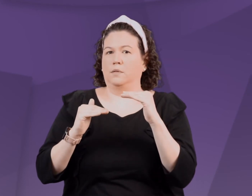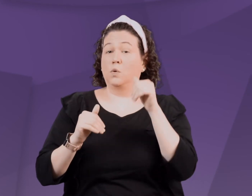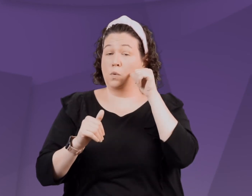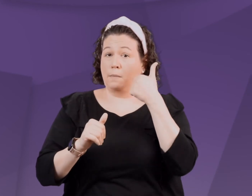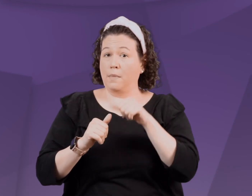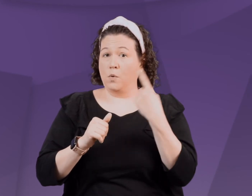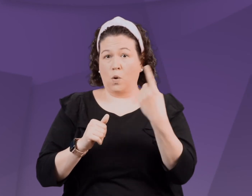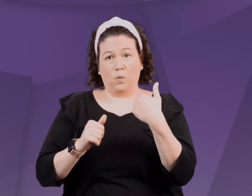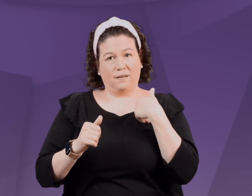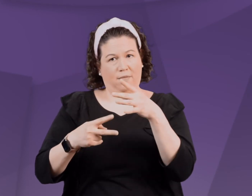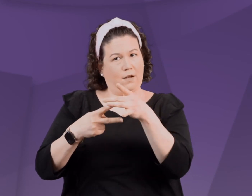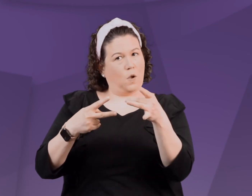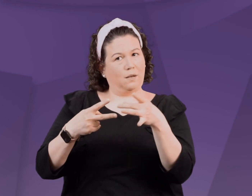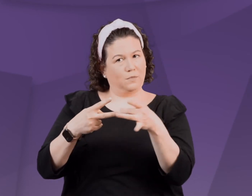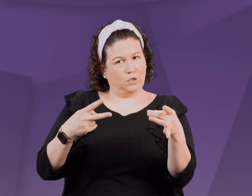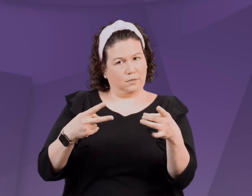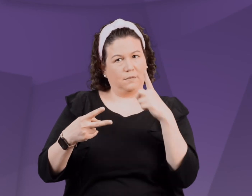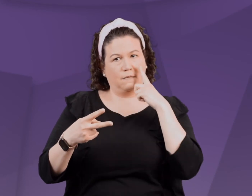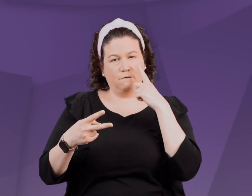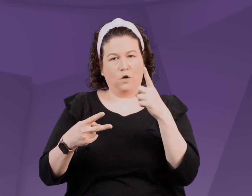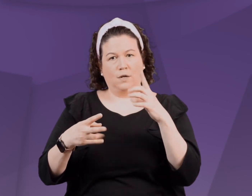Remember to provide an acceptable alternative.